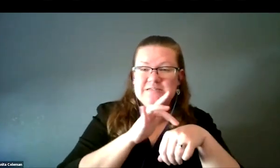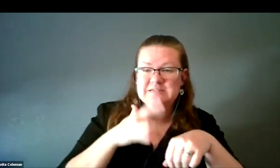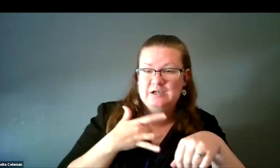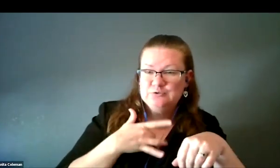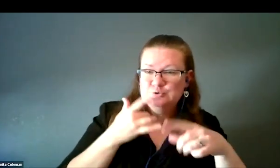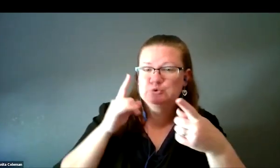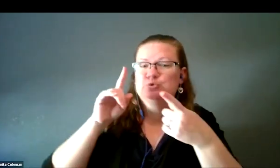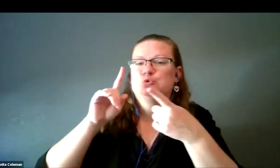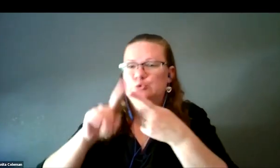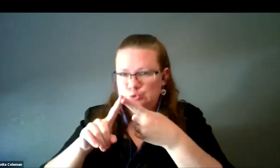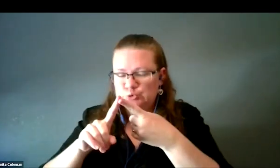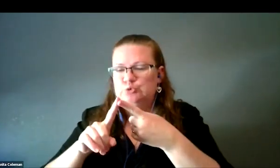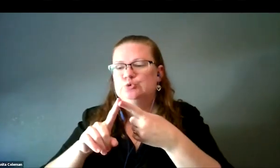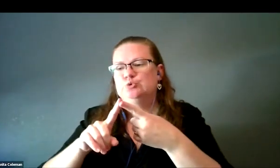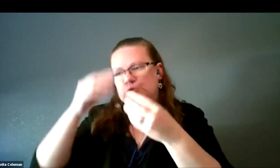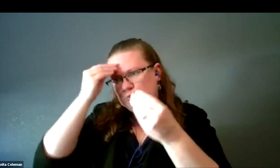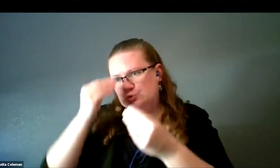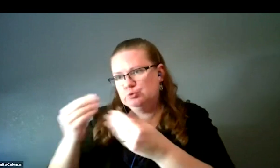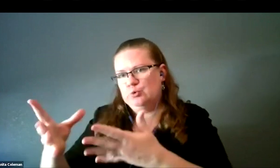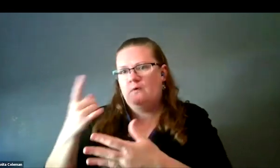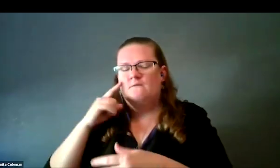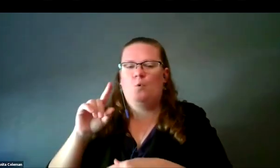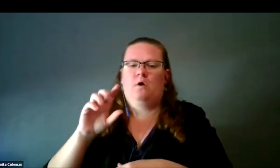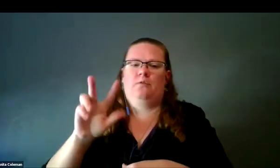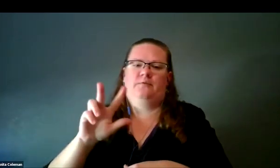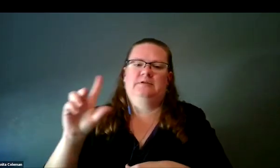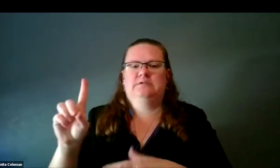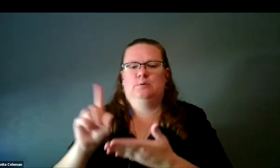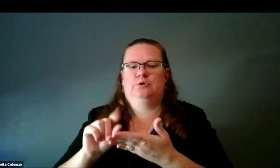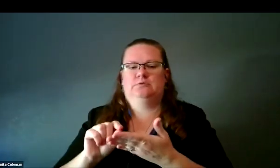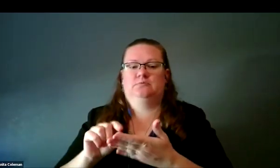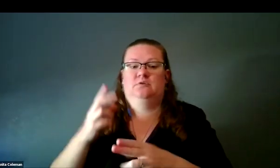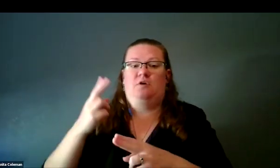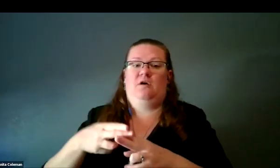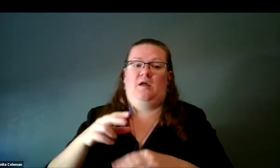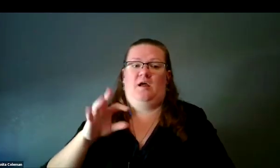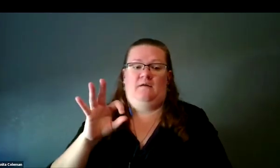which is compatible with a 3D printer. It's called an STL file, stereolithography file,